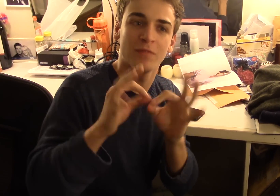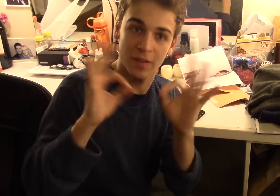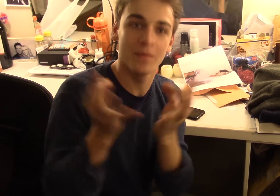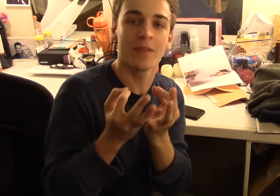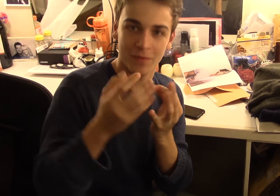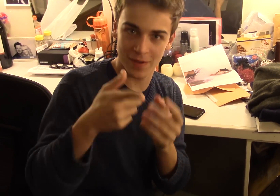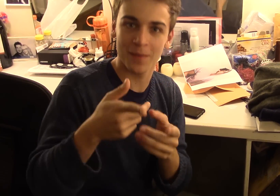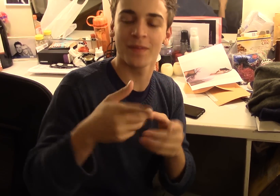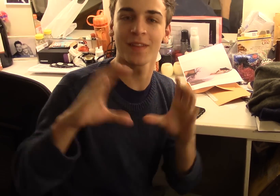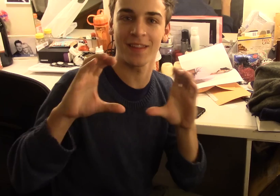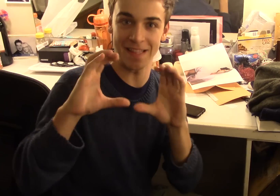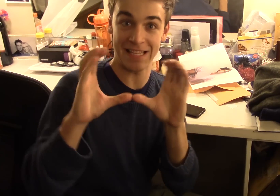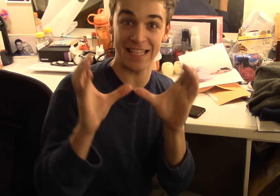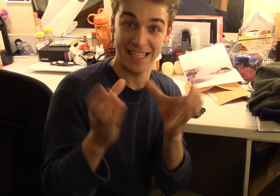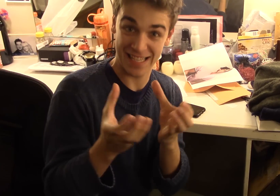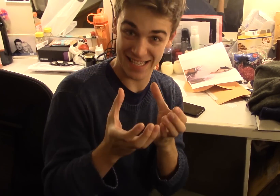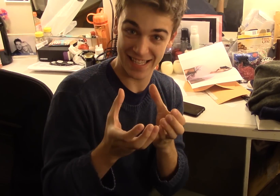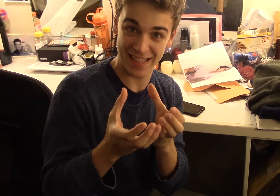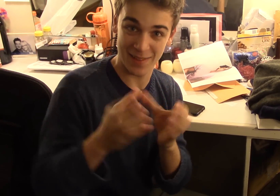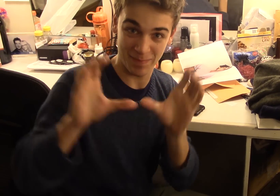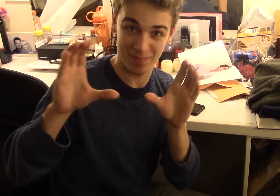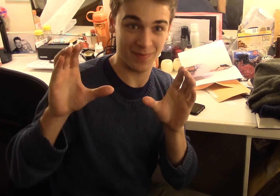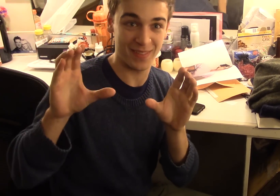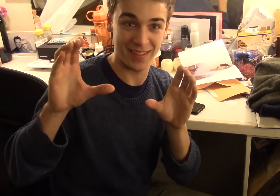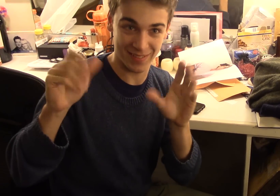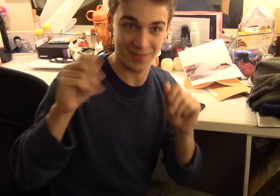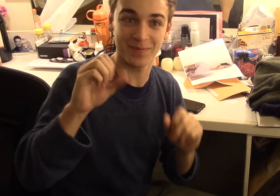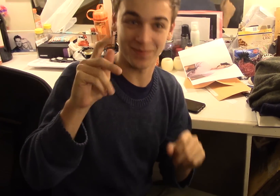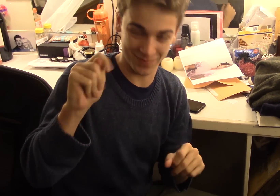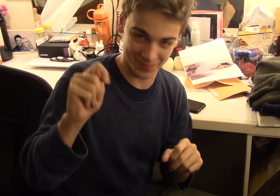family, the cast